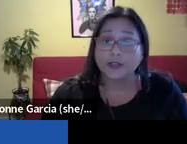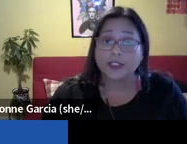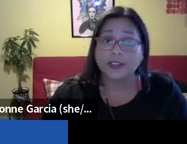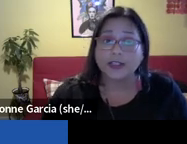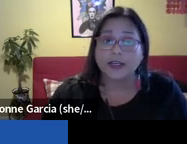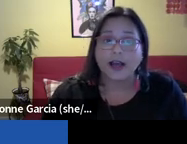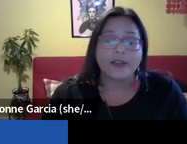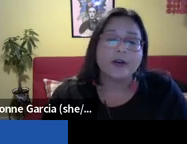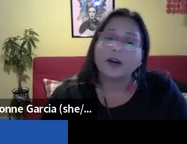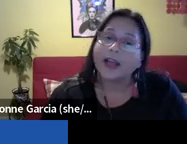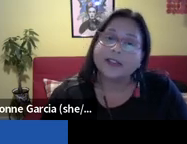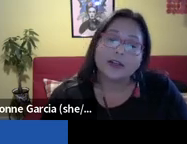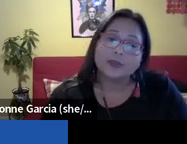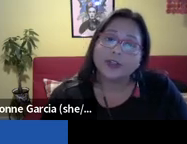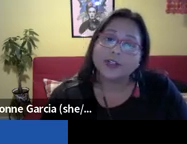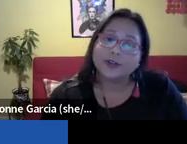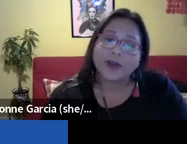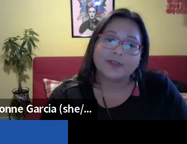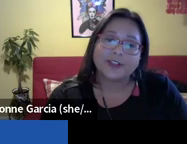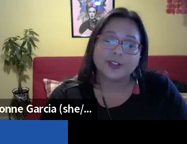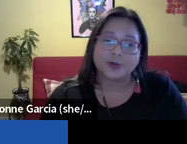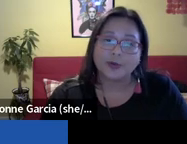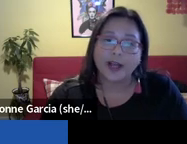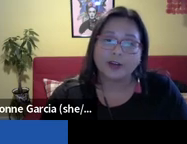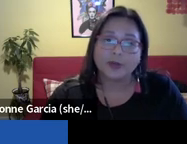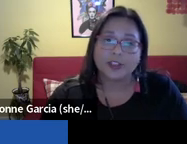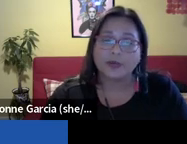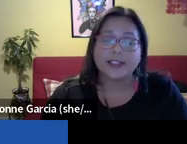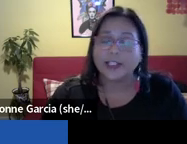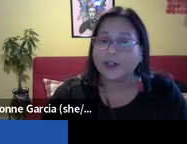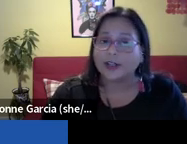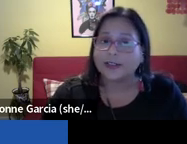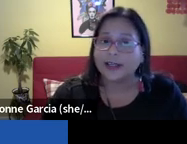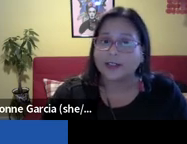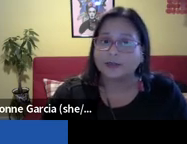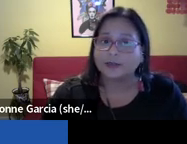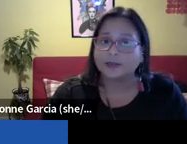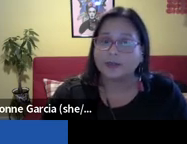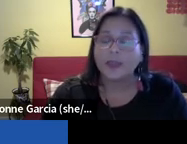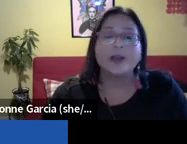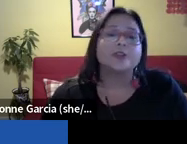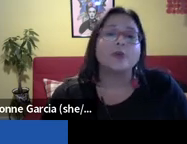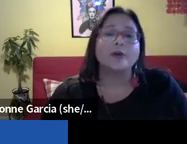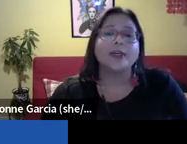Even in Oregon, there are school boards banning displays of support for Black and LGBTQ+ students, and there are